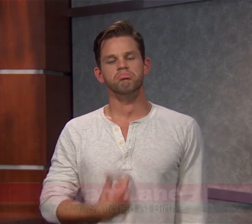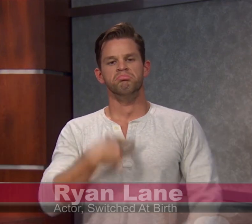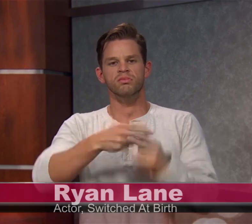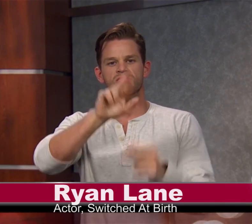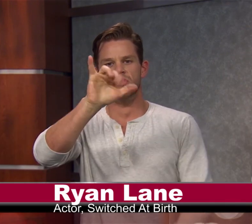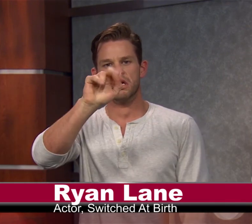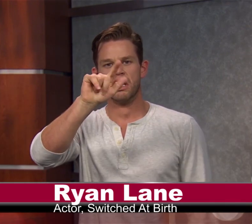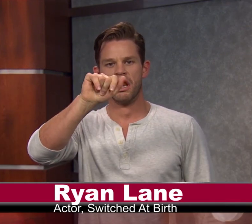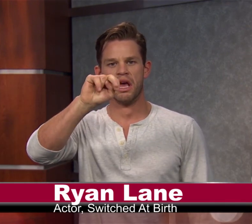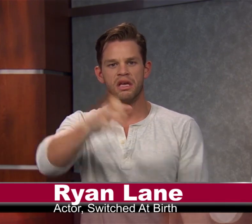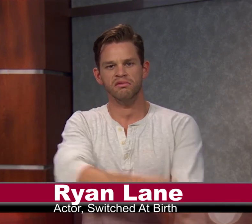I'm Ryan Lane!"